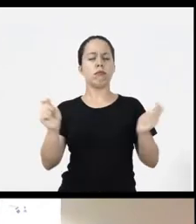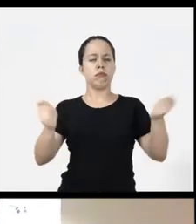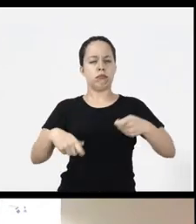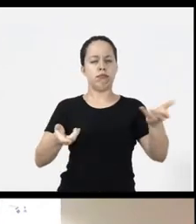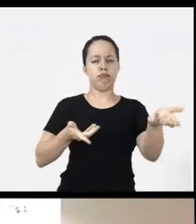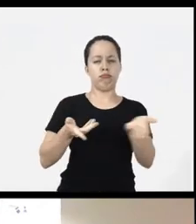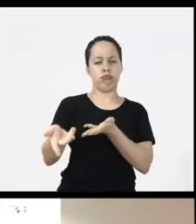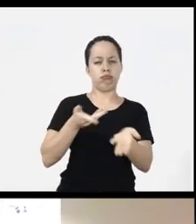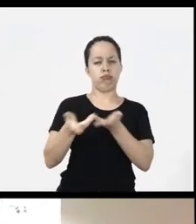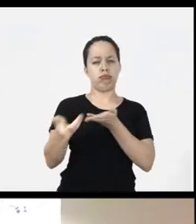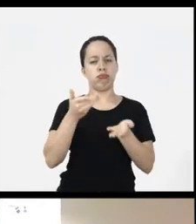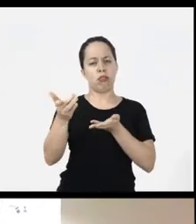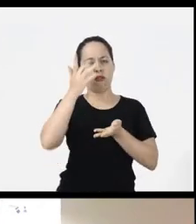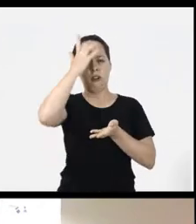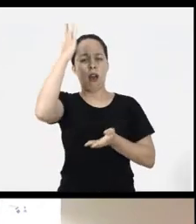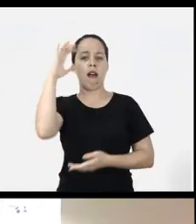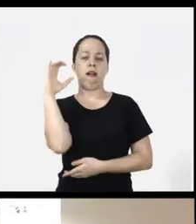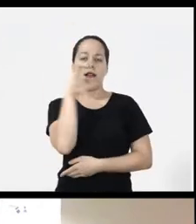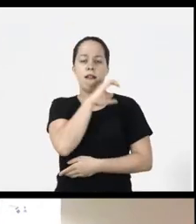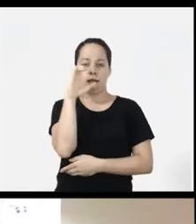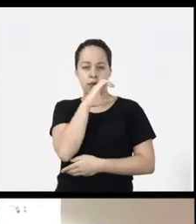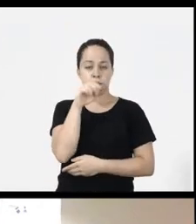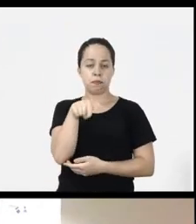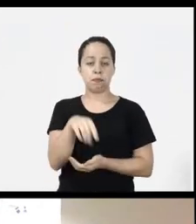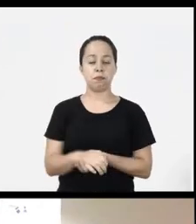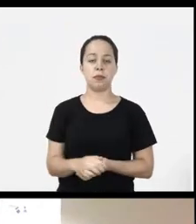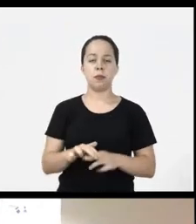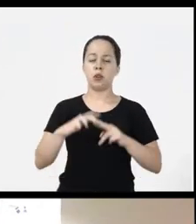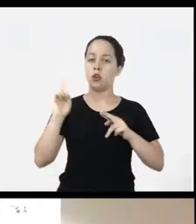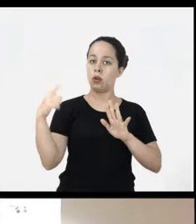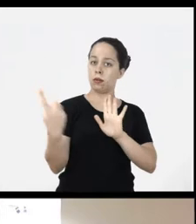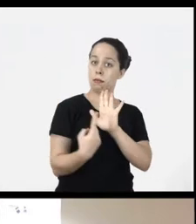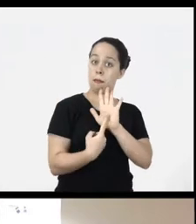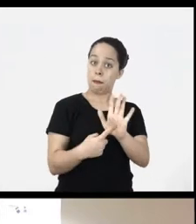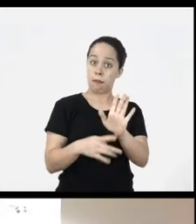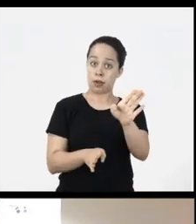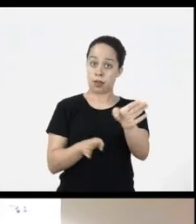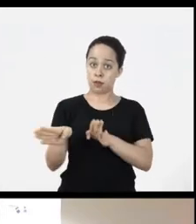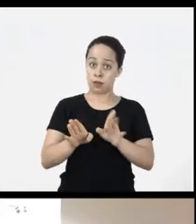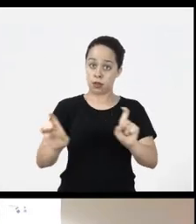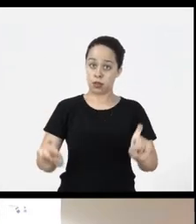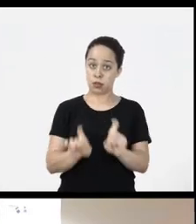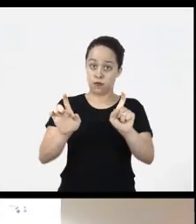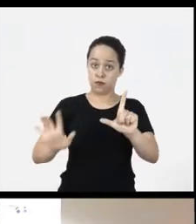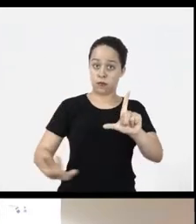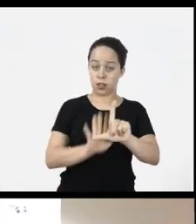can interact quickly and easily so when we speak in virtual accessibility